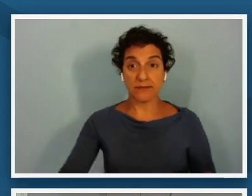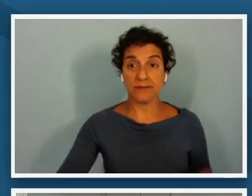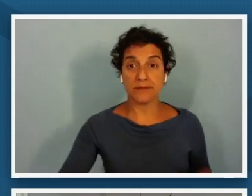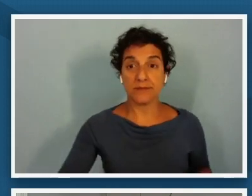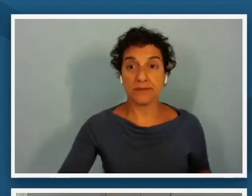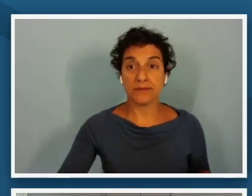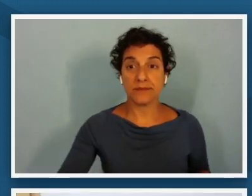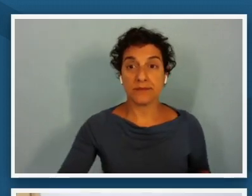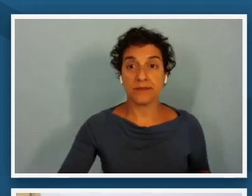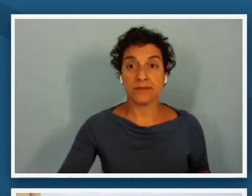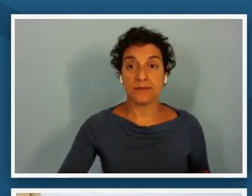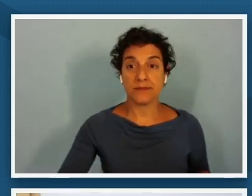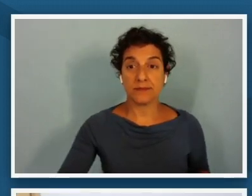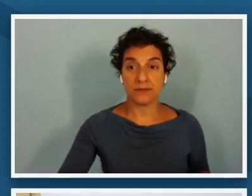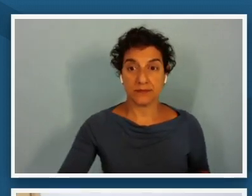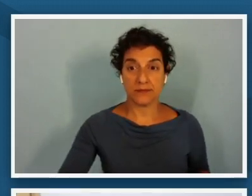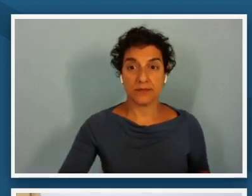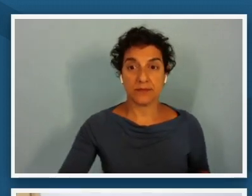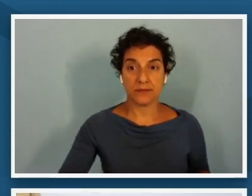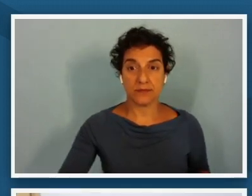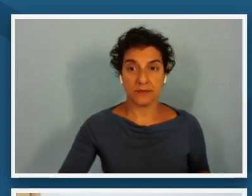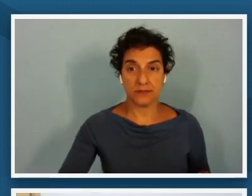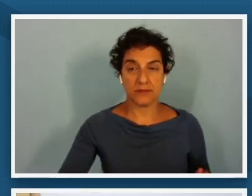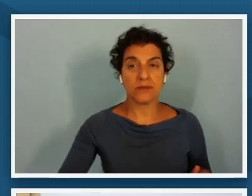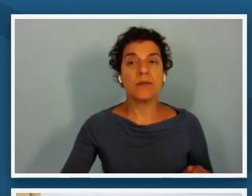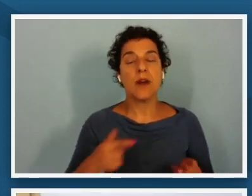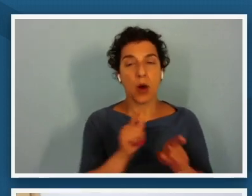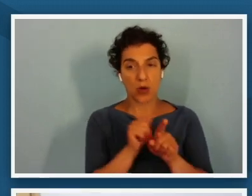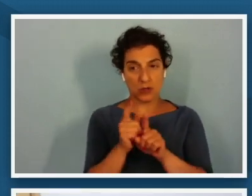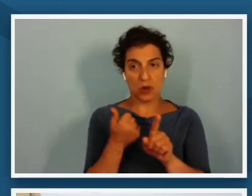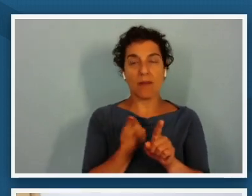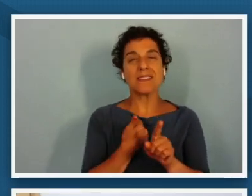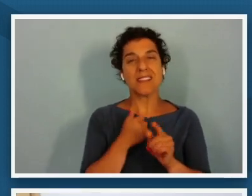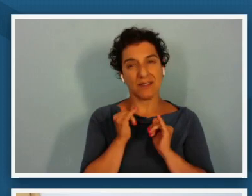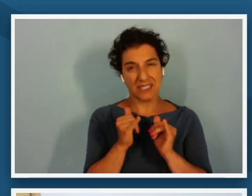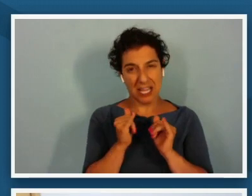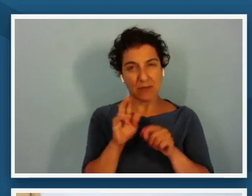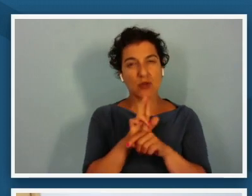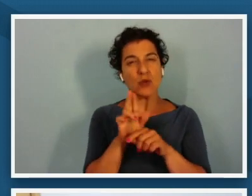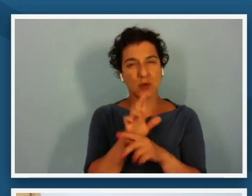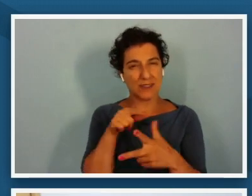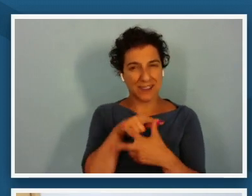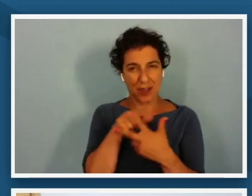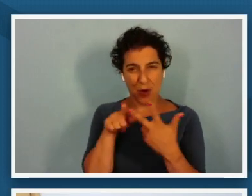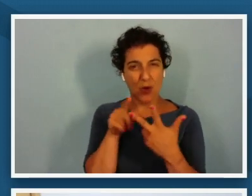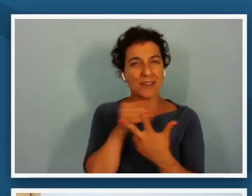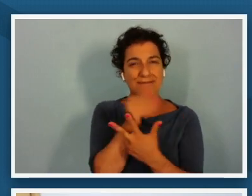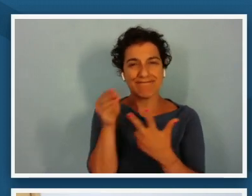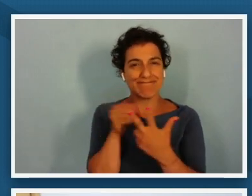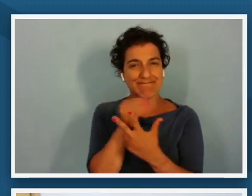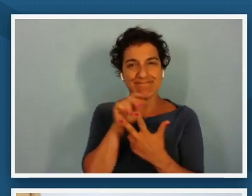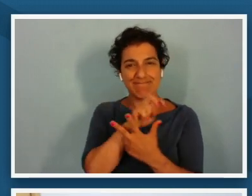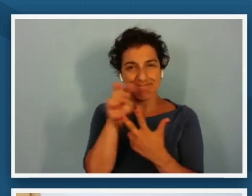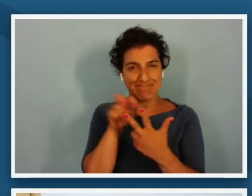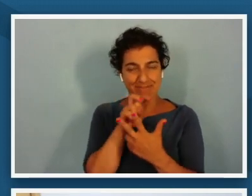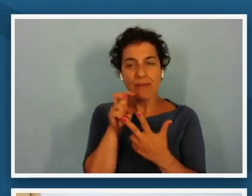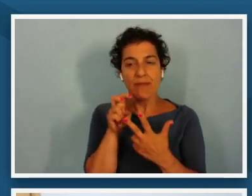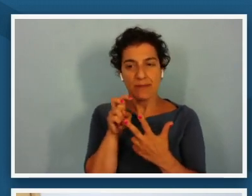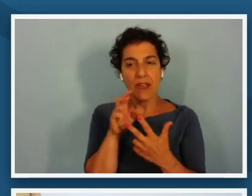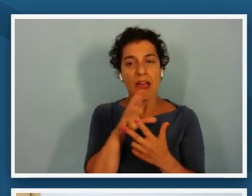i like yourself elizabeth used them interchangeably um in writing